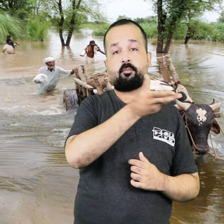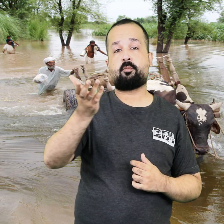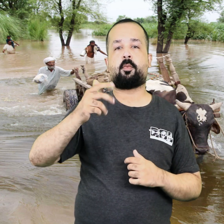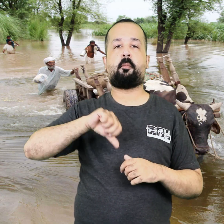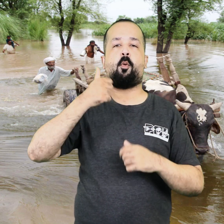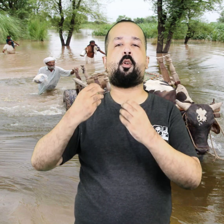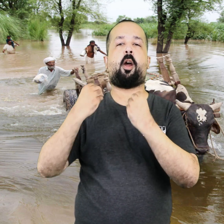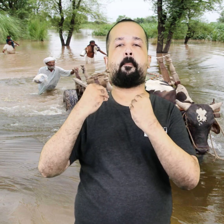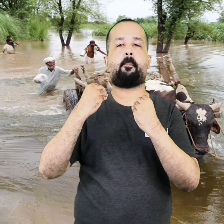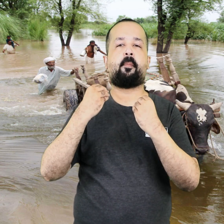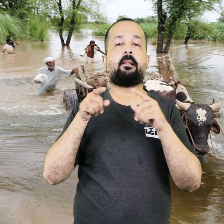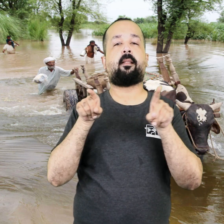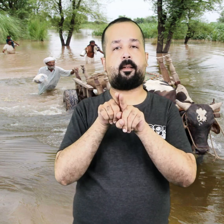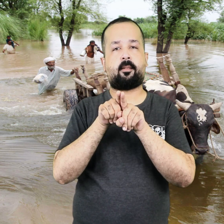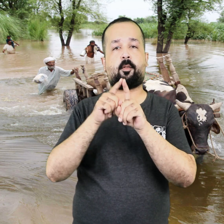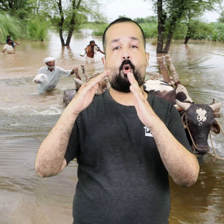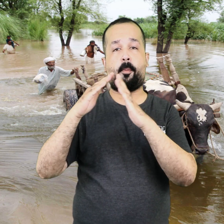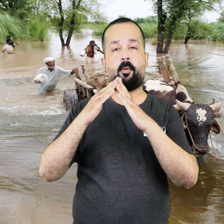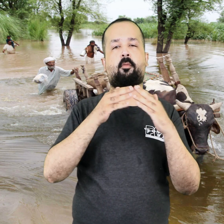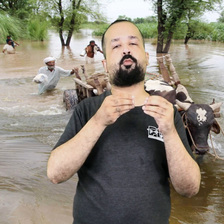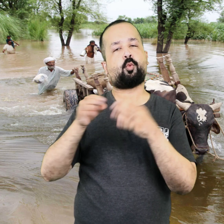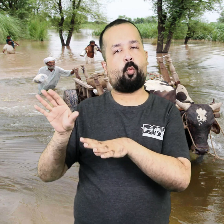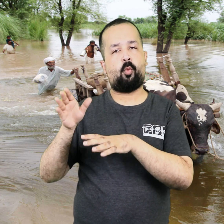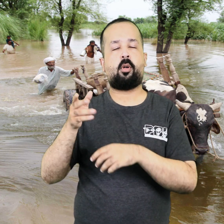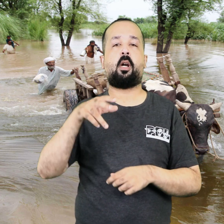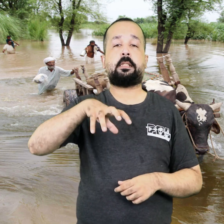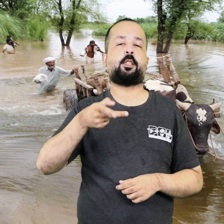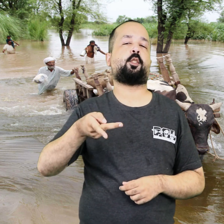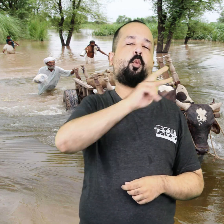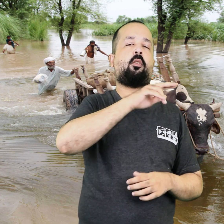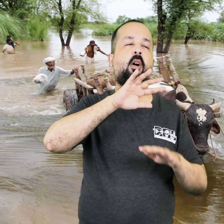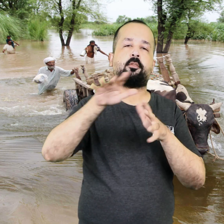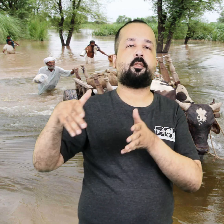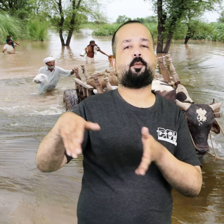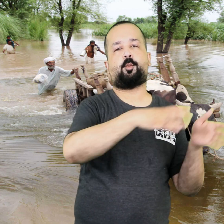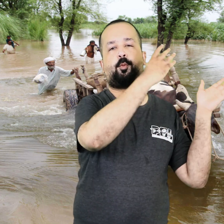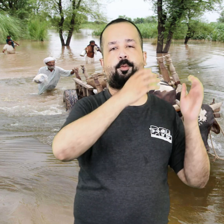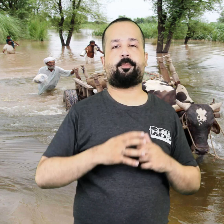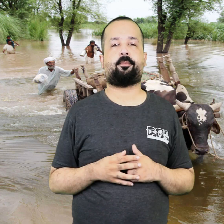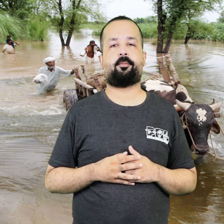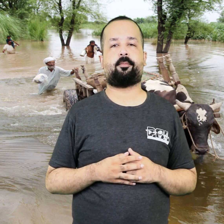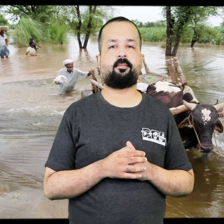People were compelled to move and forsake their homes.